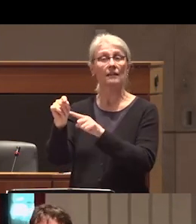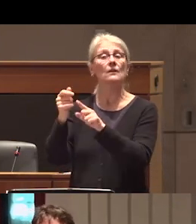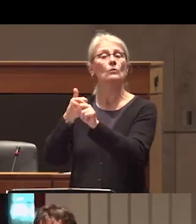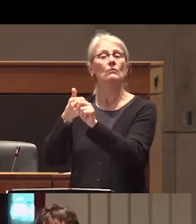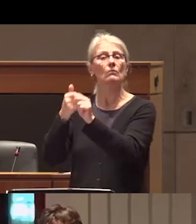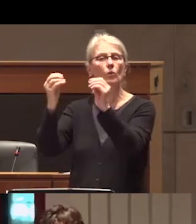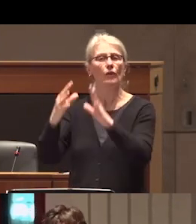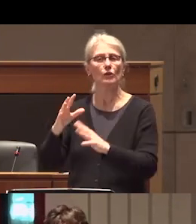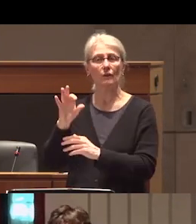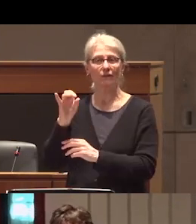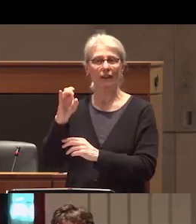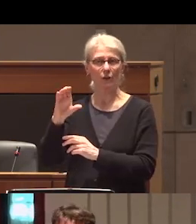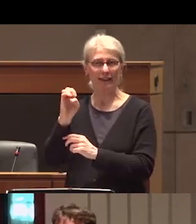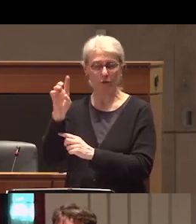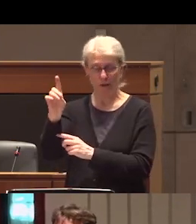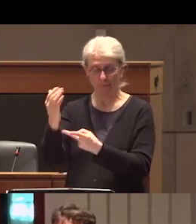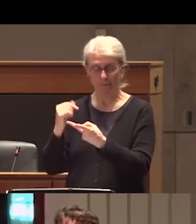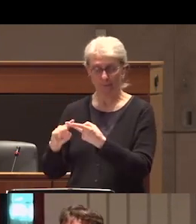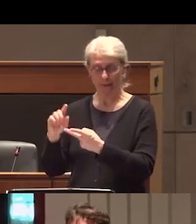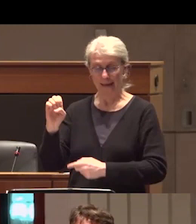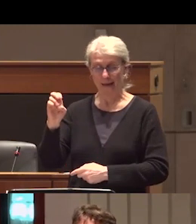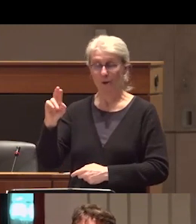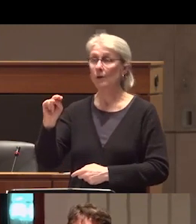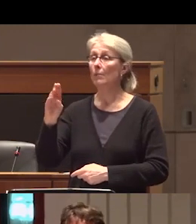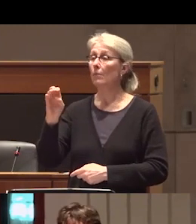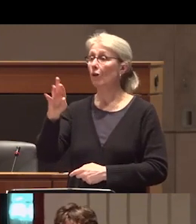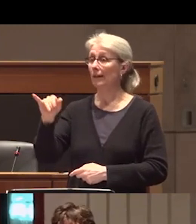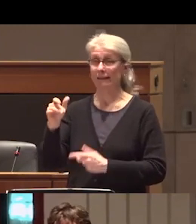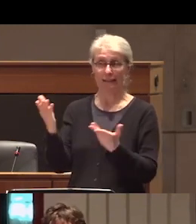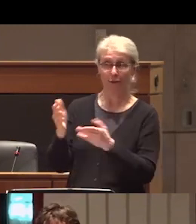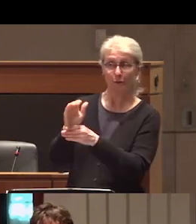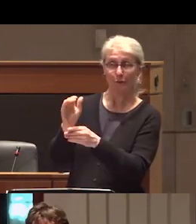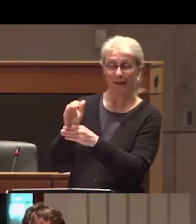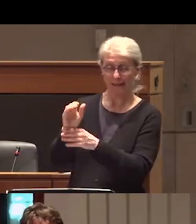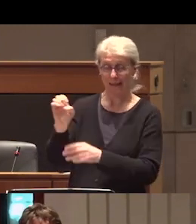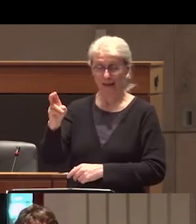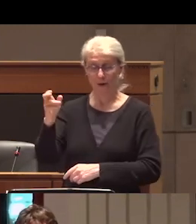of Education Aaron barley who is actually here with us this evening uh who's a senior lecturer